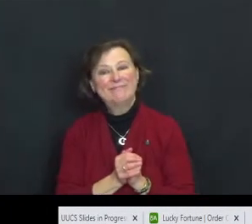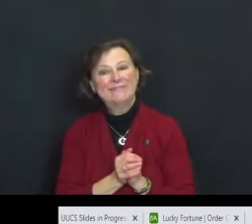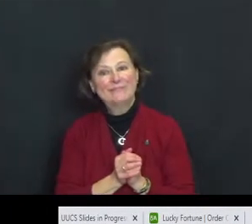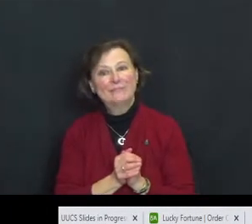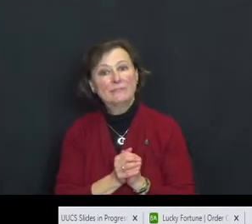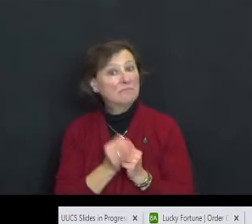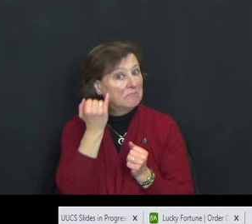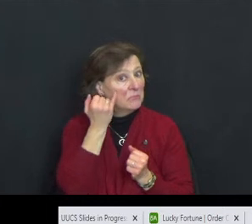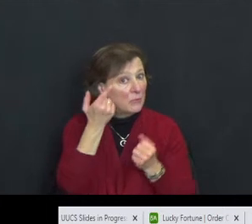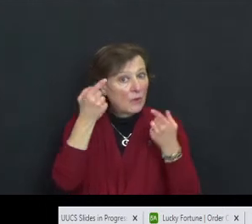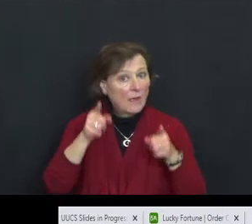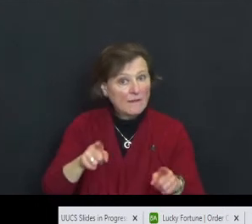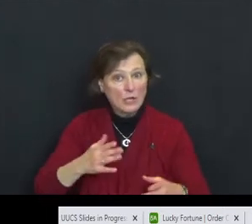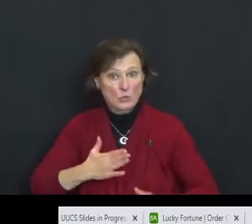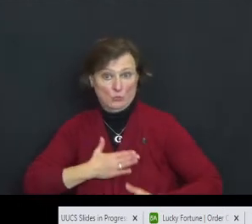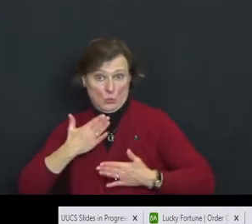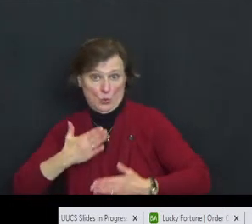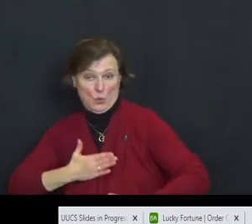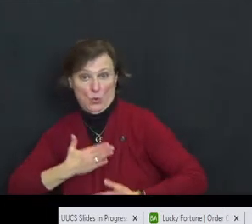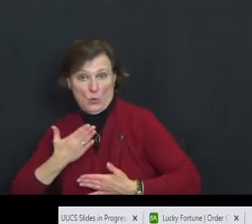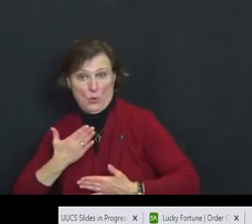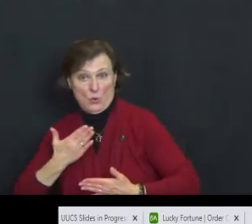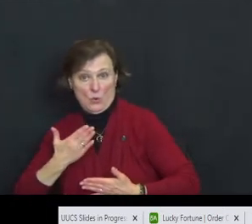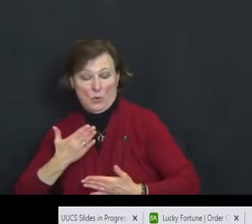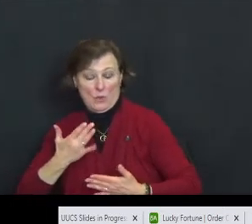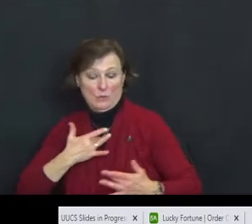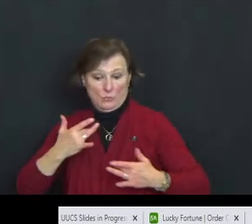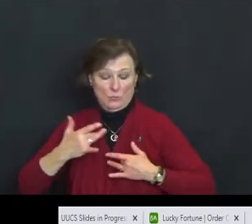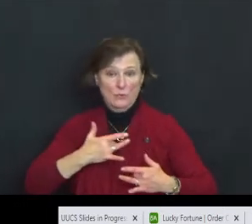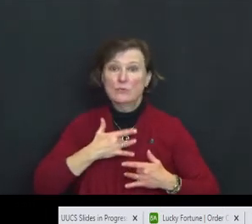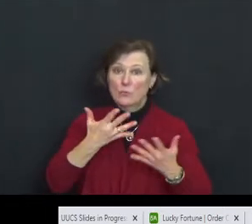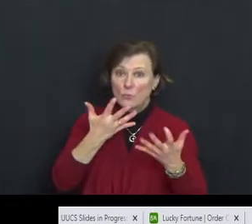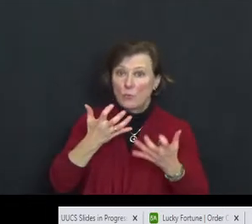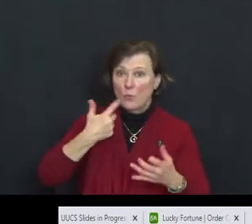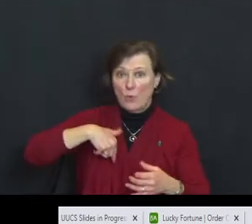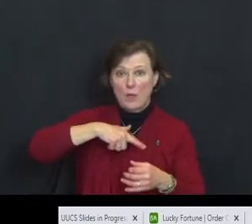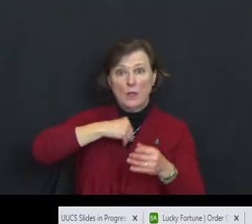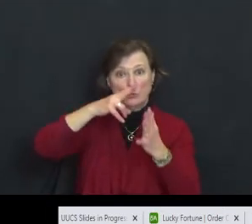If you have joys and concerns that you wish to have read during our service please go